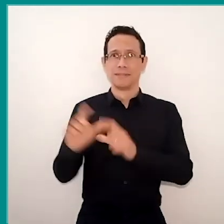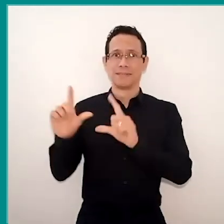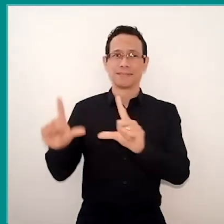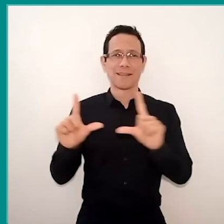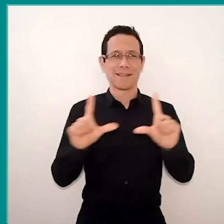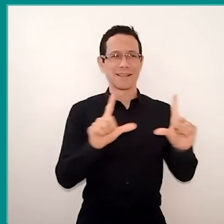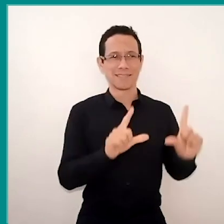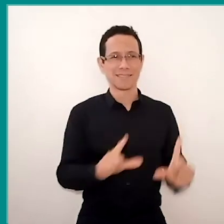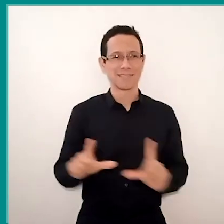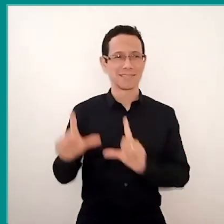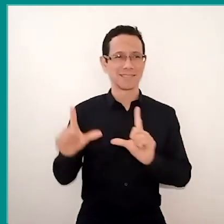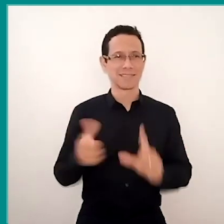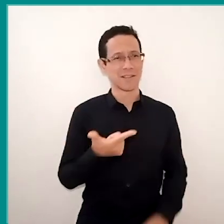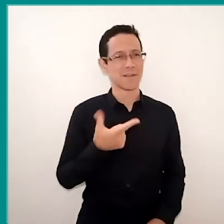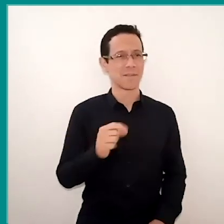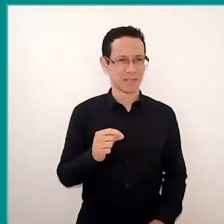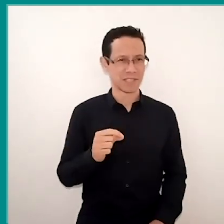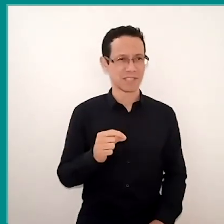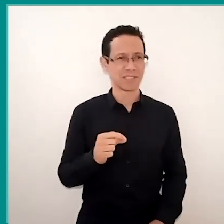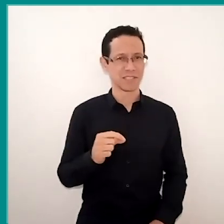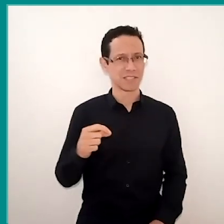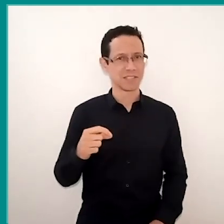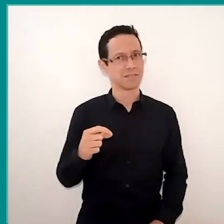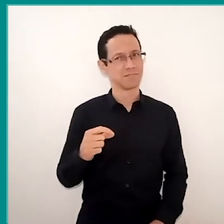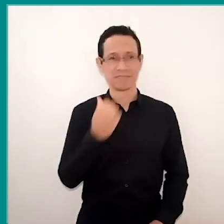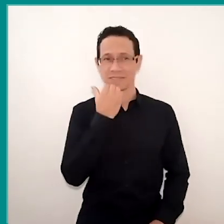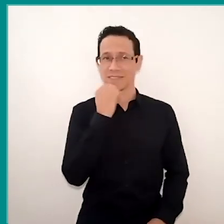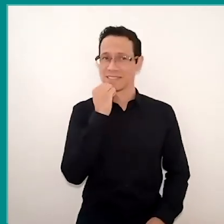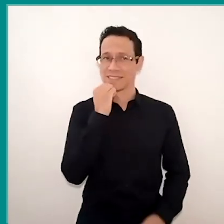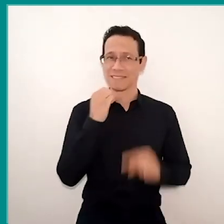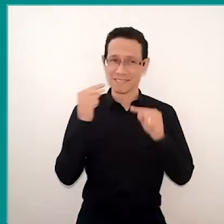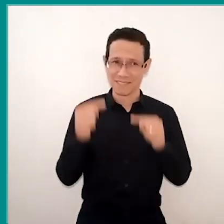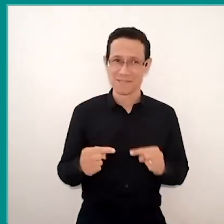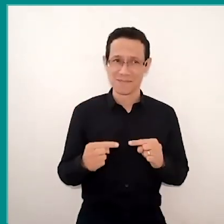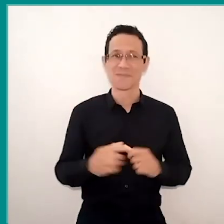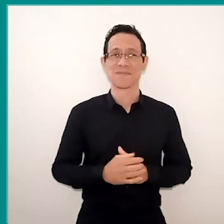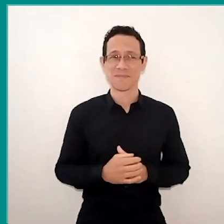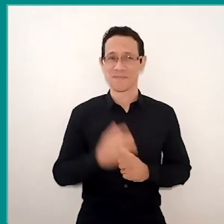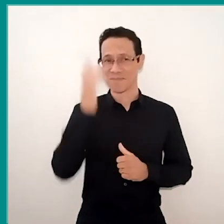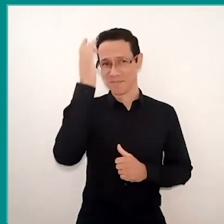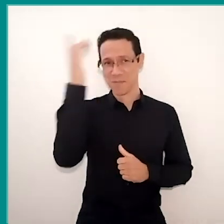20 children, of course it was challenging, of course it was… It's not that easy, not even in classroom lessons is easy,